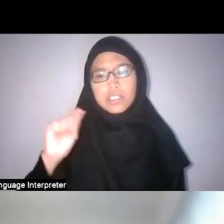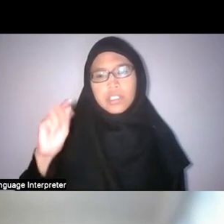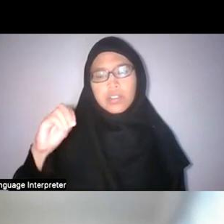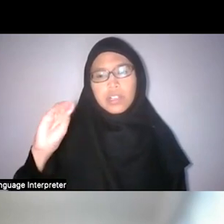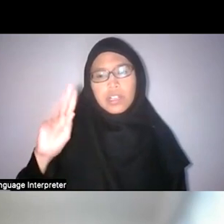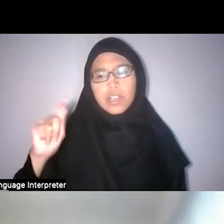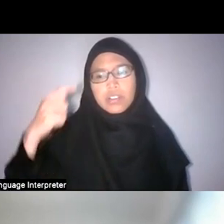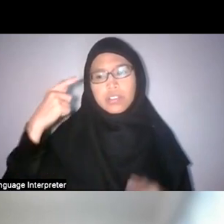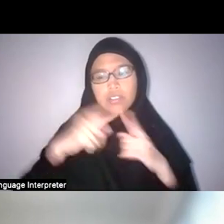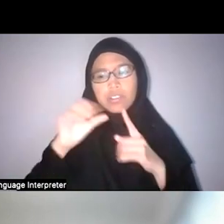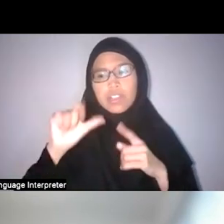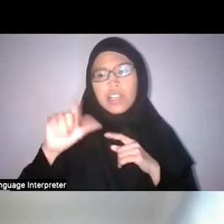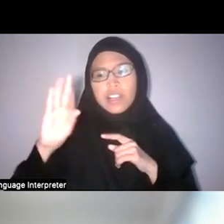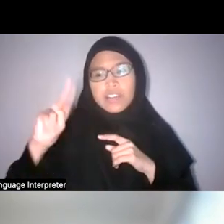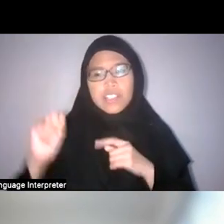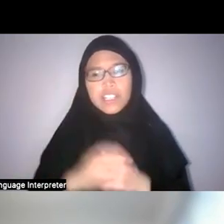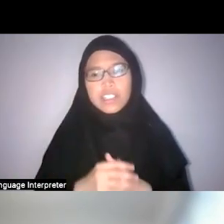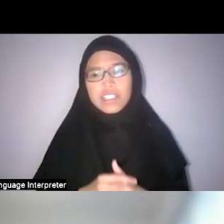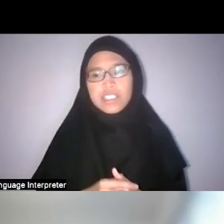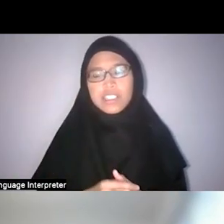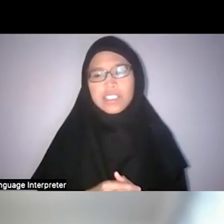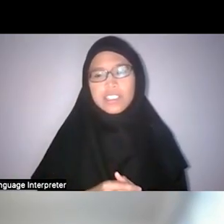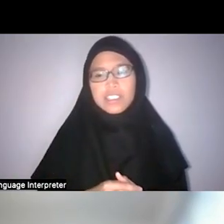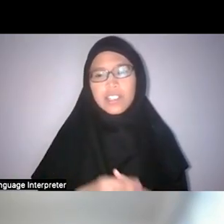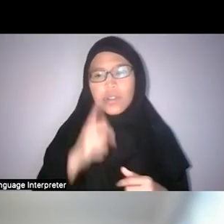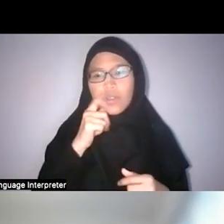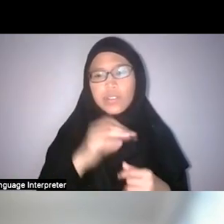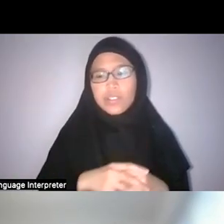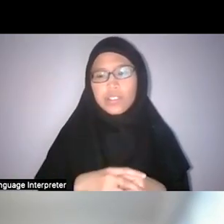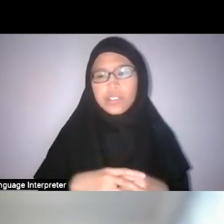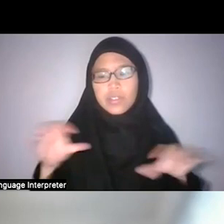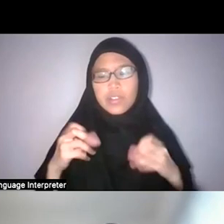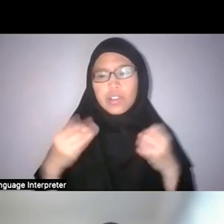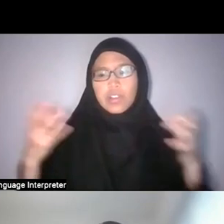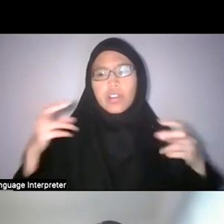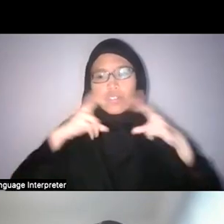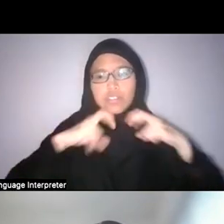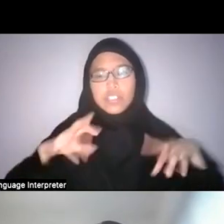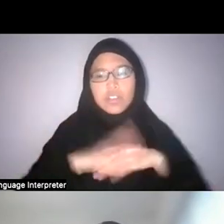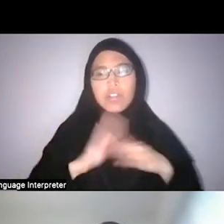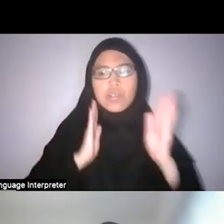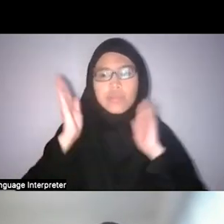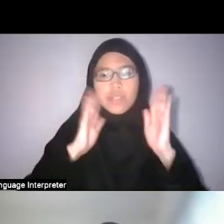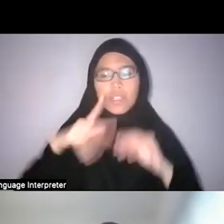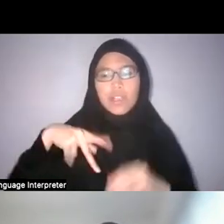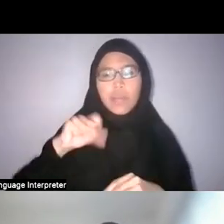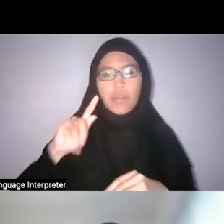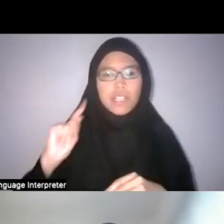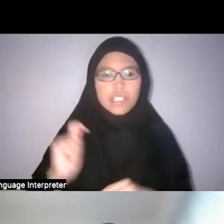Faris: Shout-out to Alfian! Khairulddin: —who is doing a lot of research on Malay poets and... Faris: Yeah!